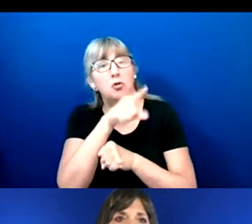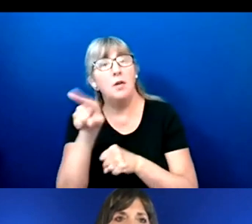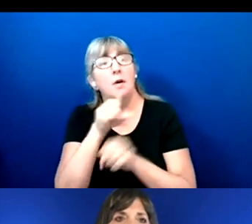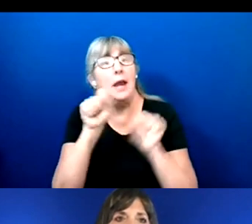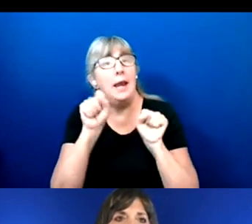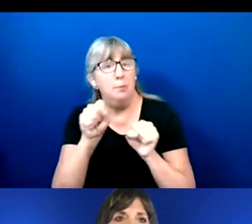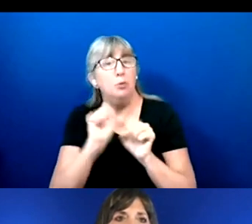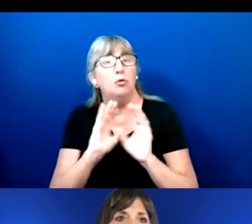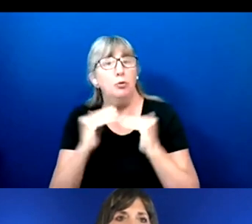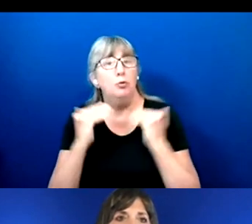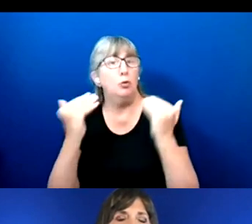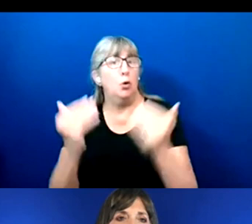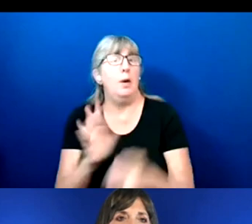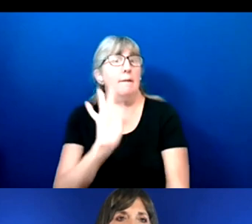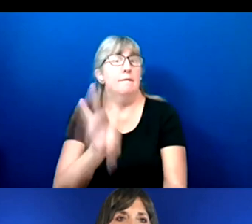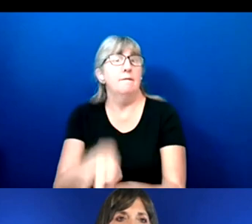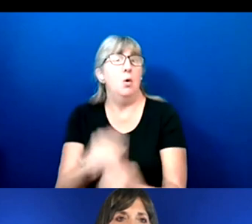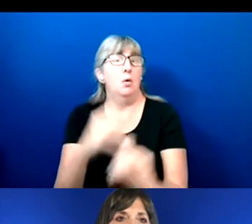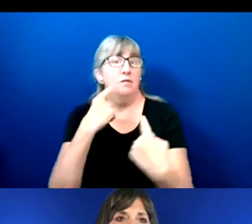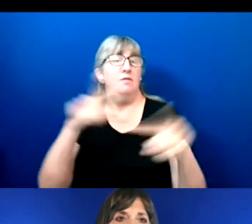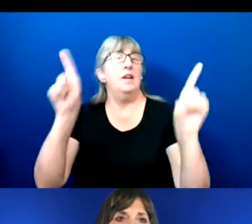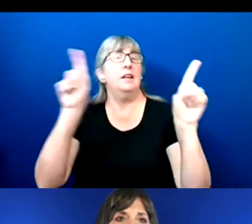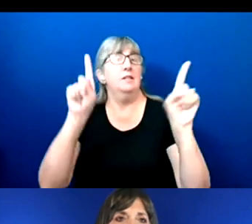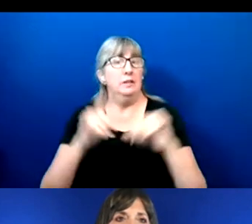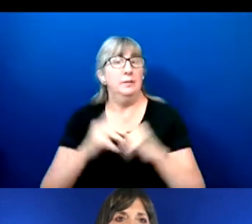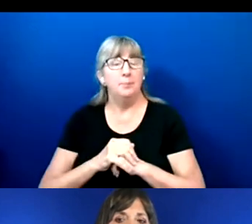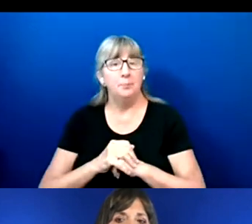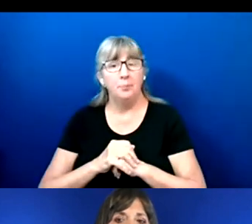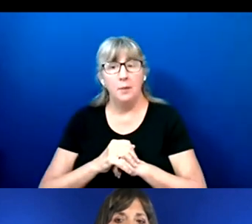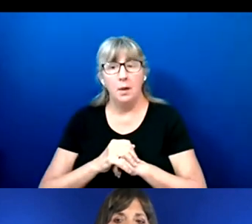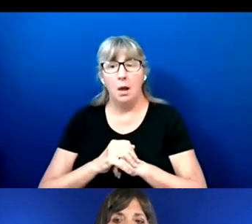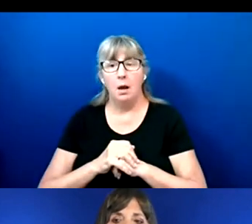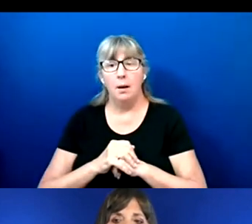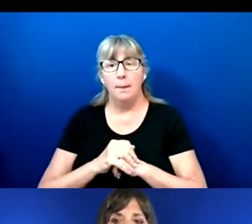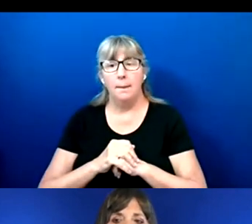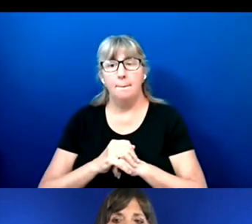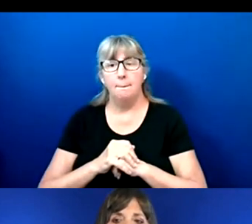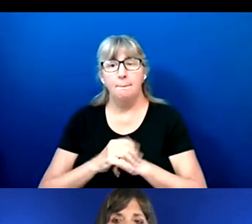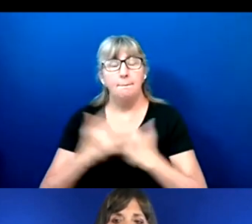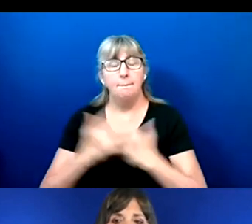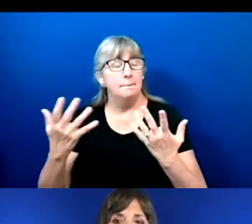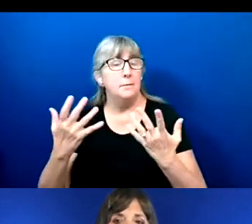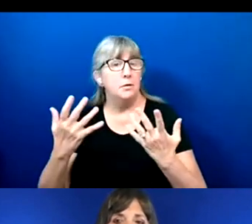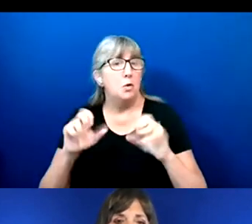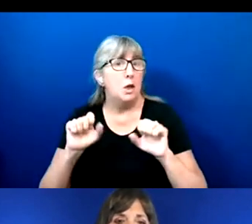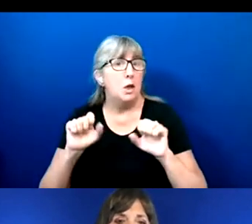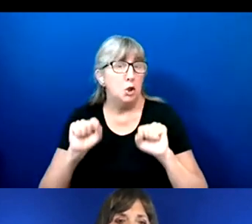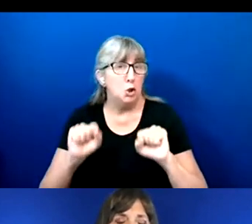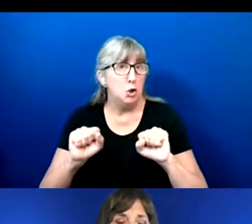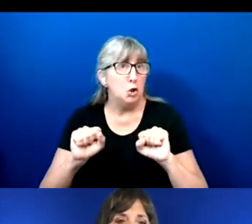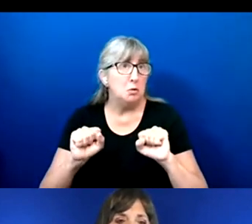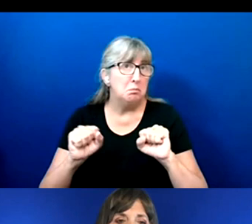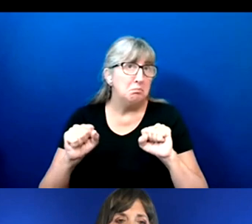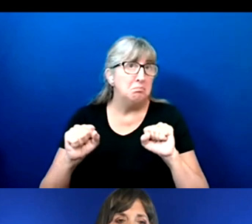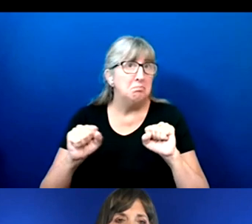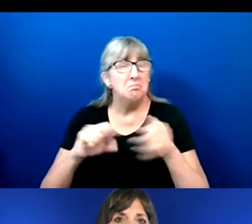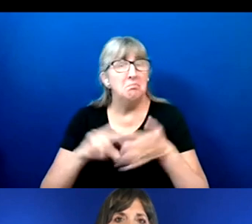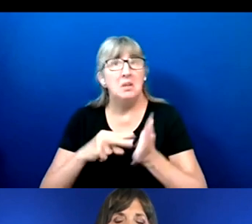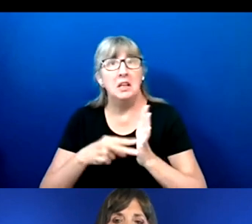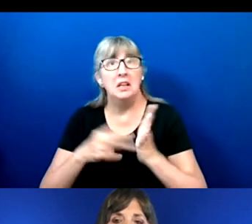ballot effectively and efficiently. I think that could take on things such as in the language context.